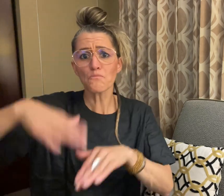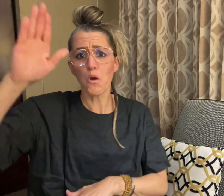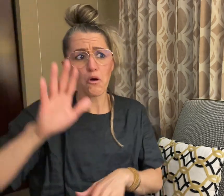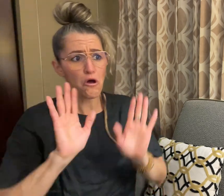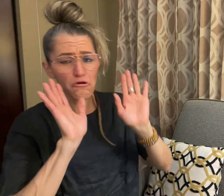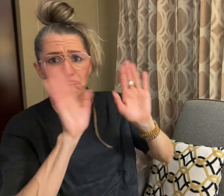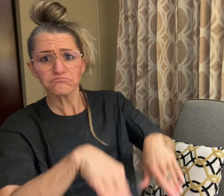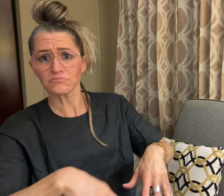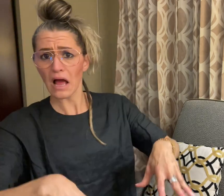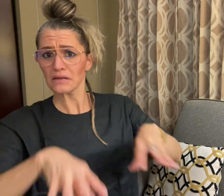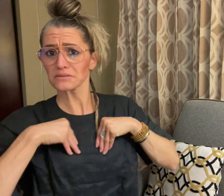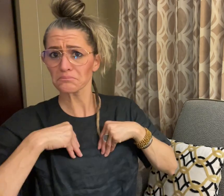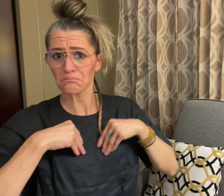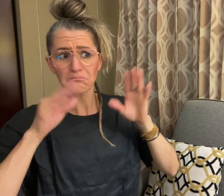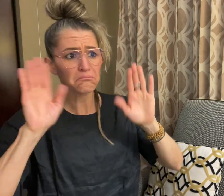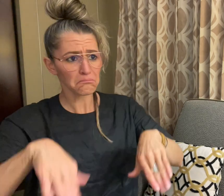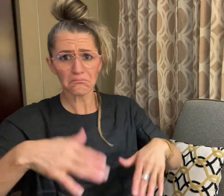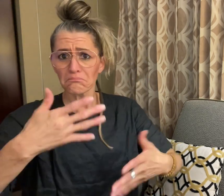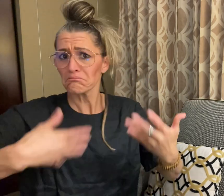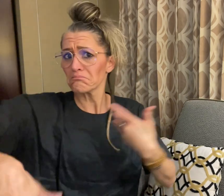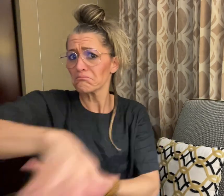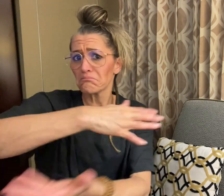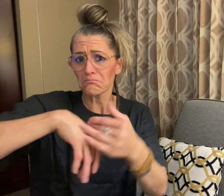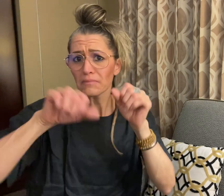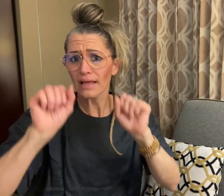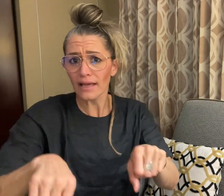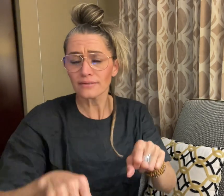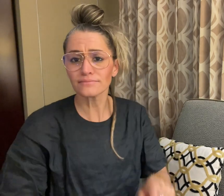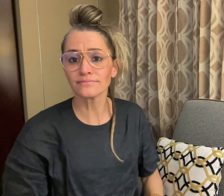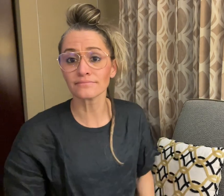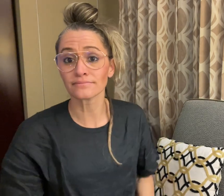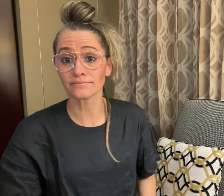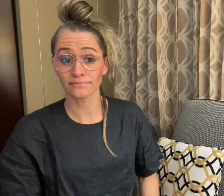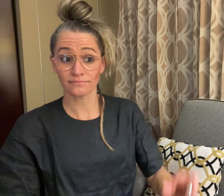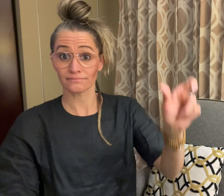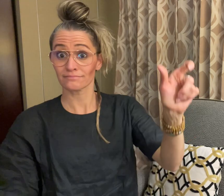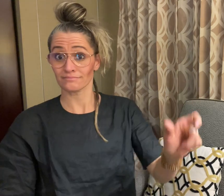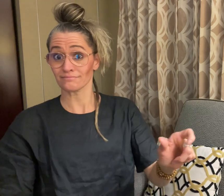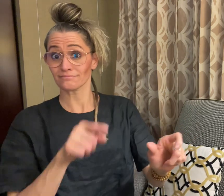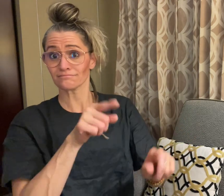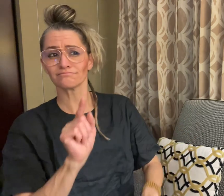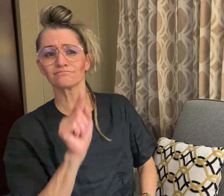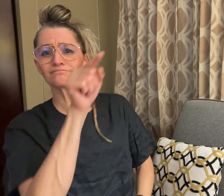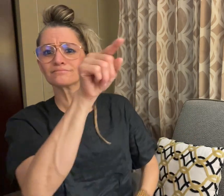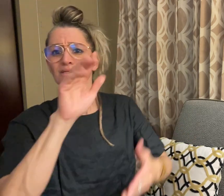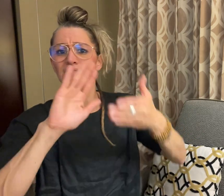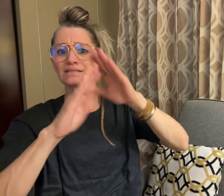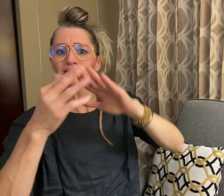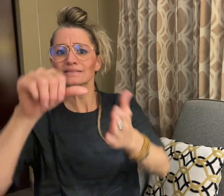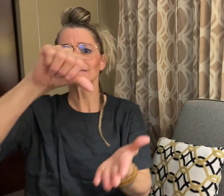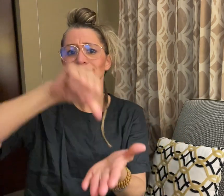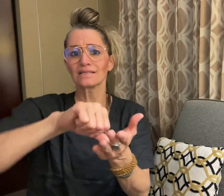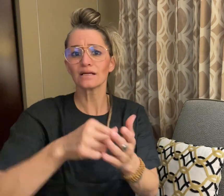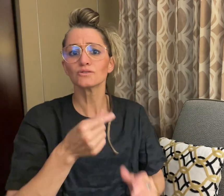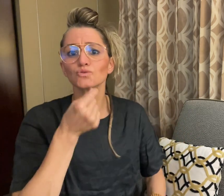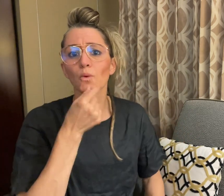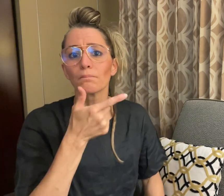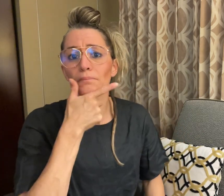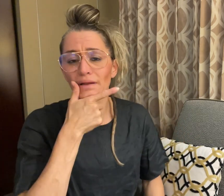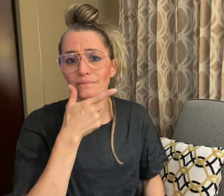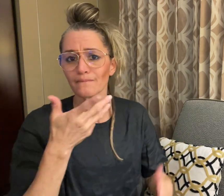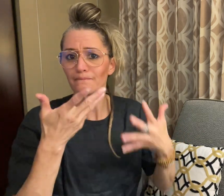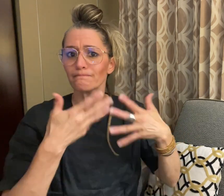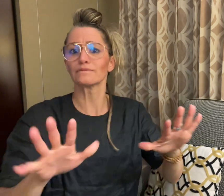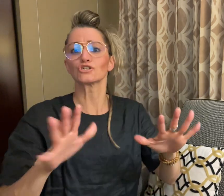are more socially accepted. In Dublin she experienced men